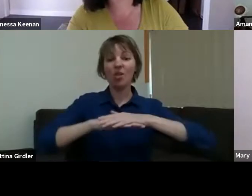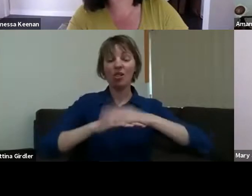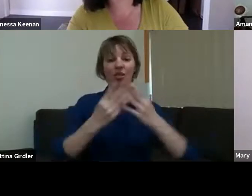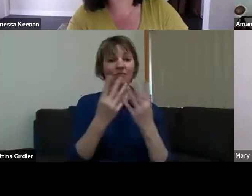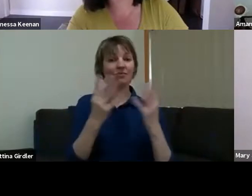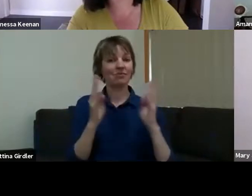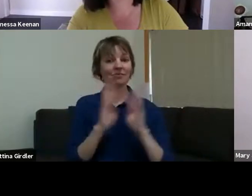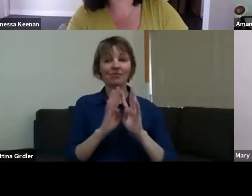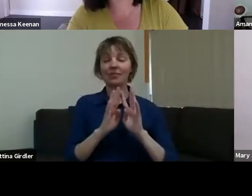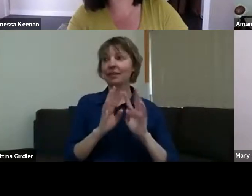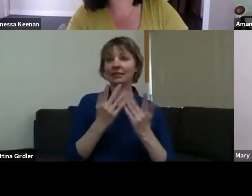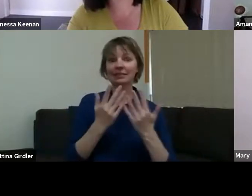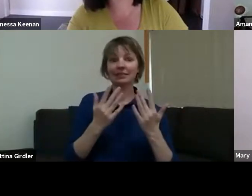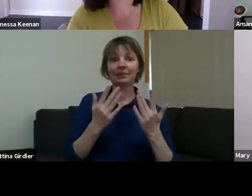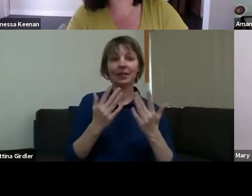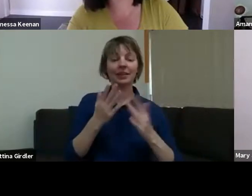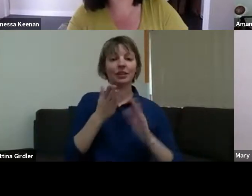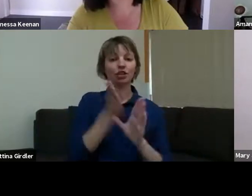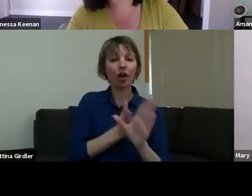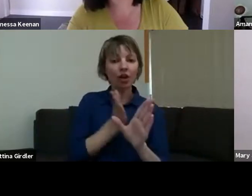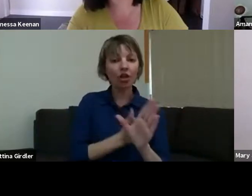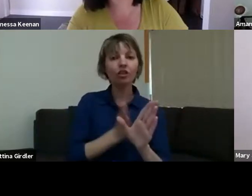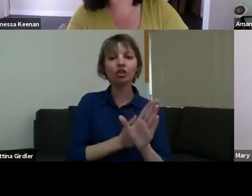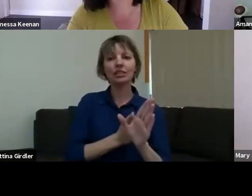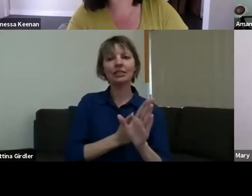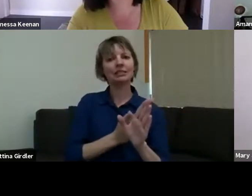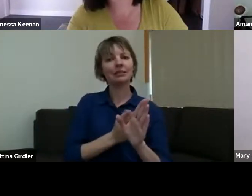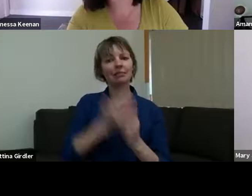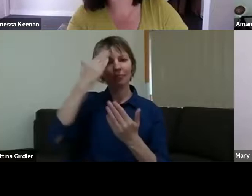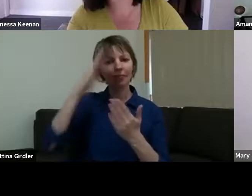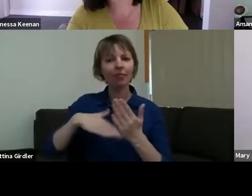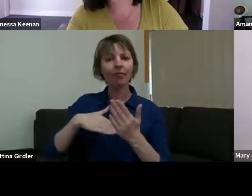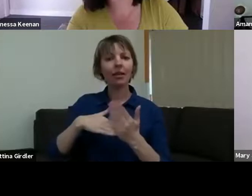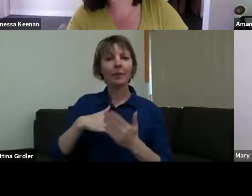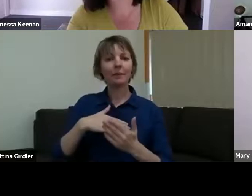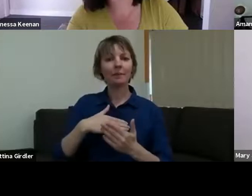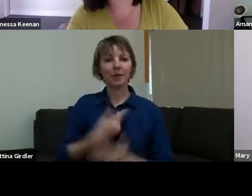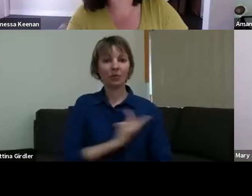different types of degrees and so forth. And we were the only two artists in the room. But the leader of it was saying, "Well, the artists